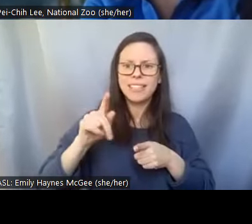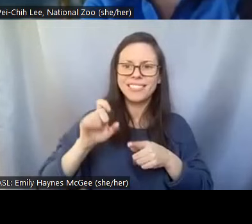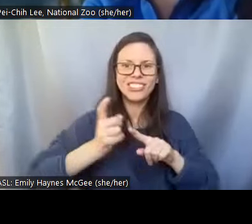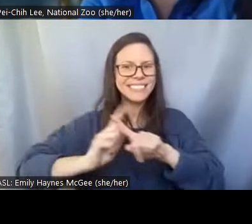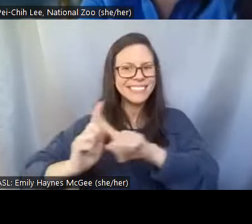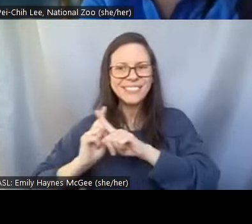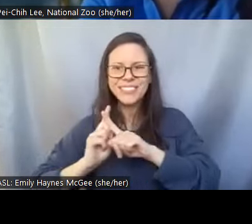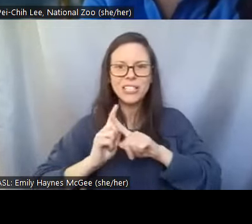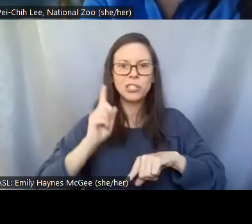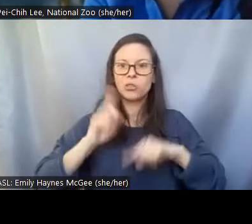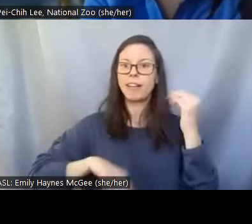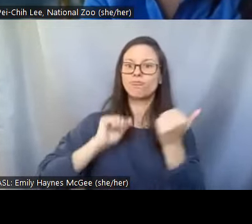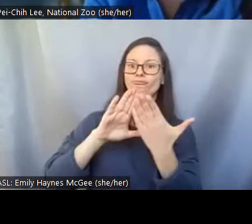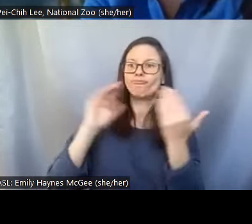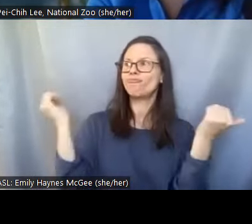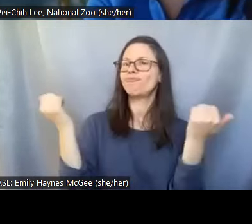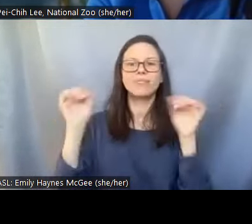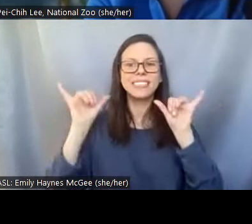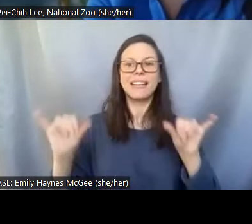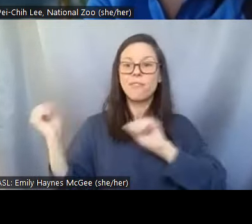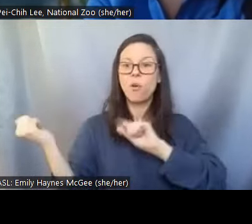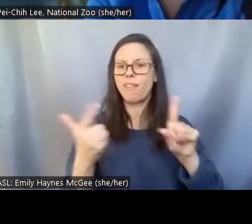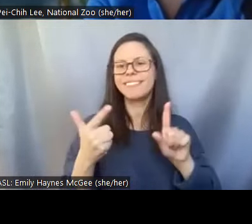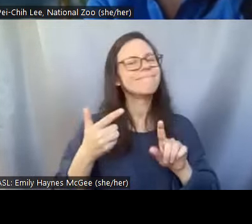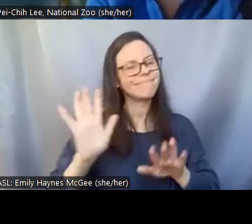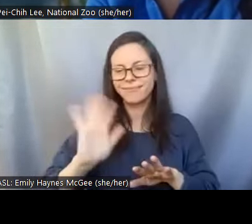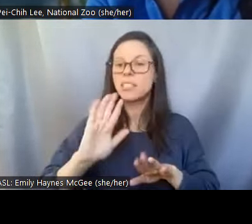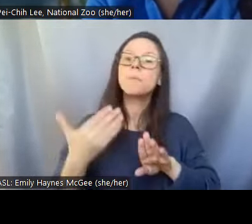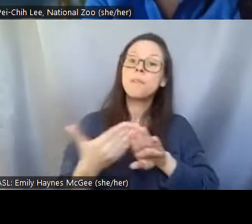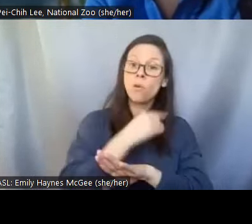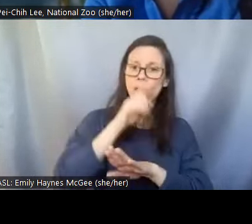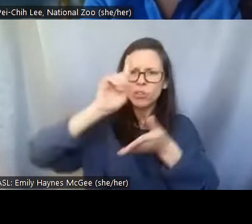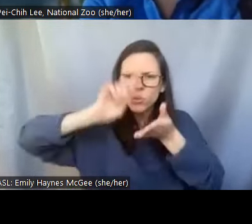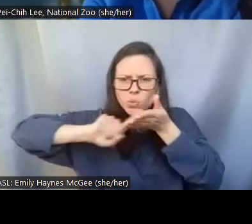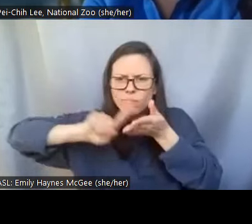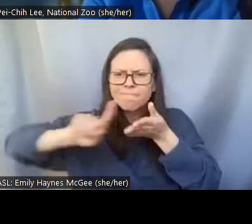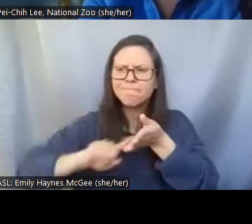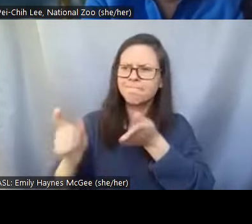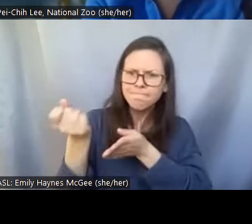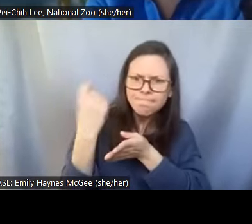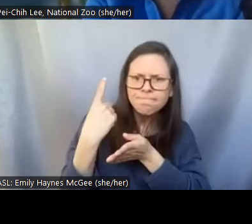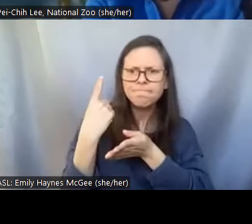do everything exactly the same a lot of research actually has to go into these different techniques